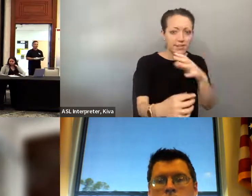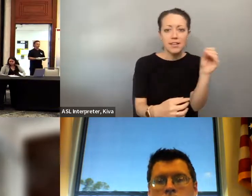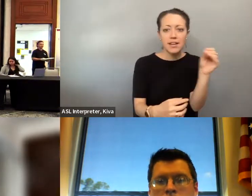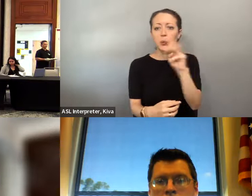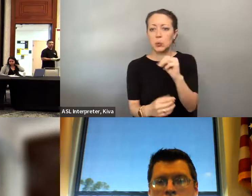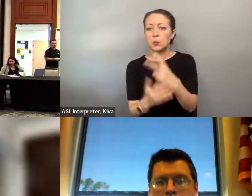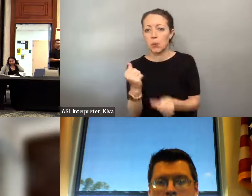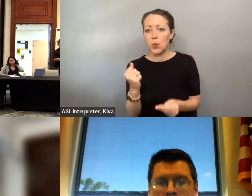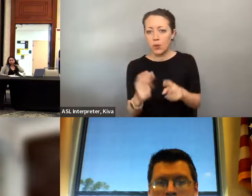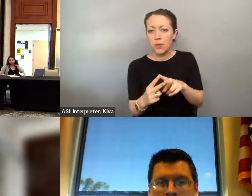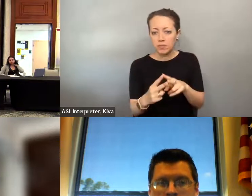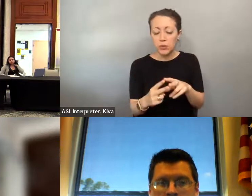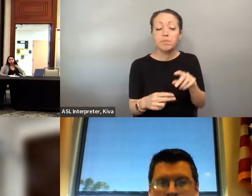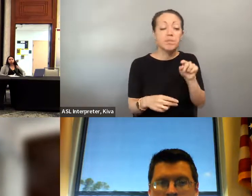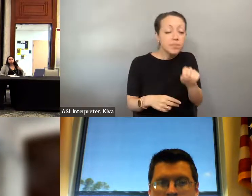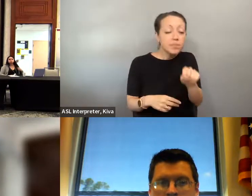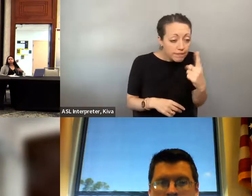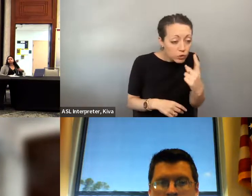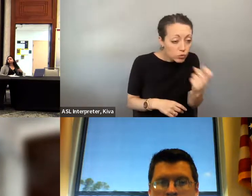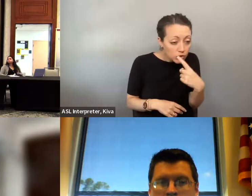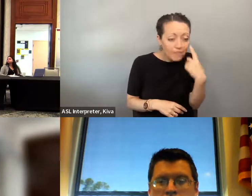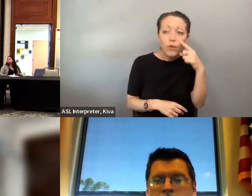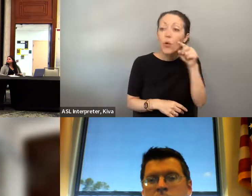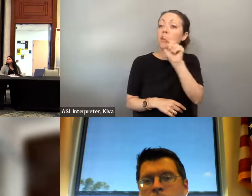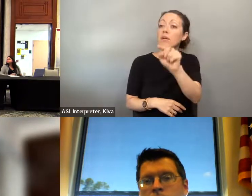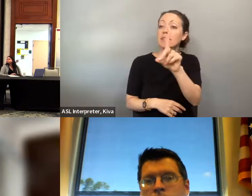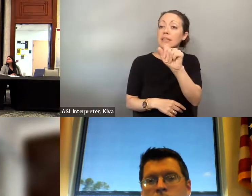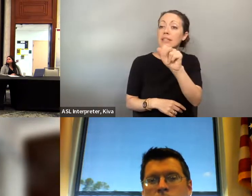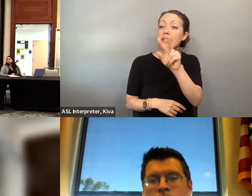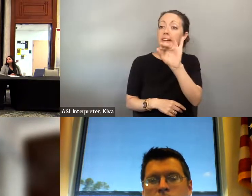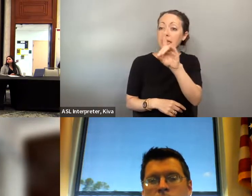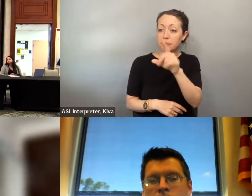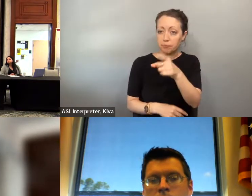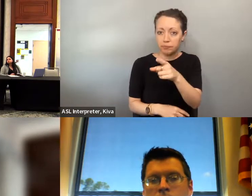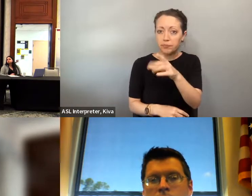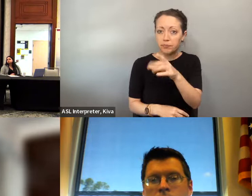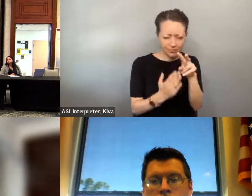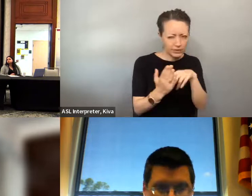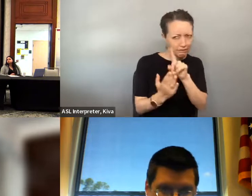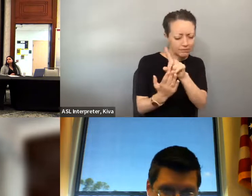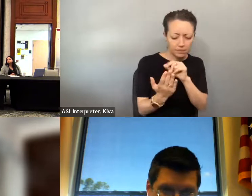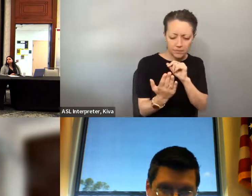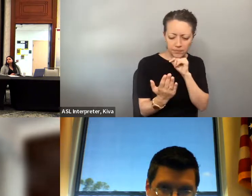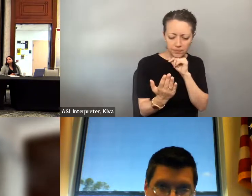experience was so for this sake of time, we're actually going to skip that final question and move on to some questions we have from folks here and on. questions we have from folks here and on Zoom. So this